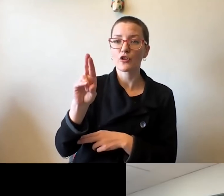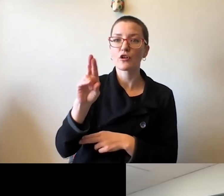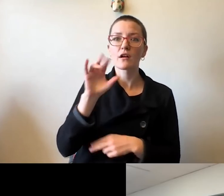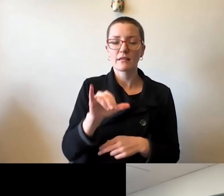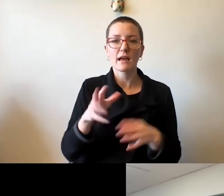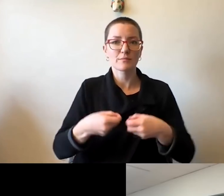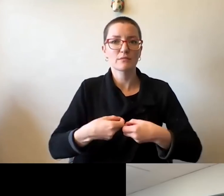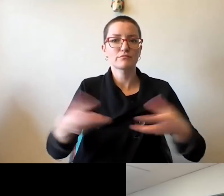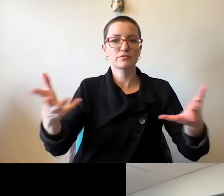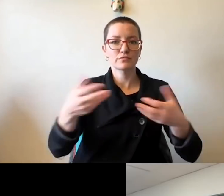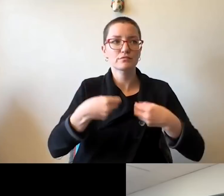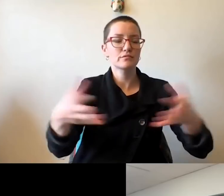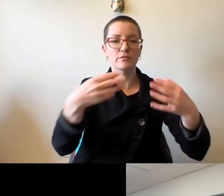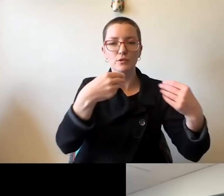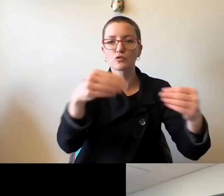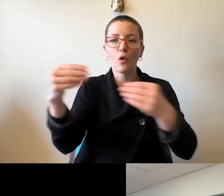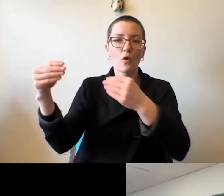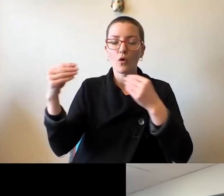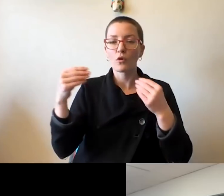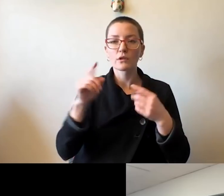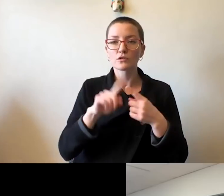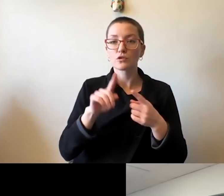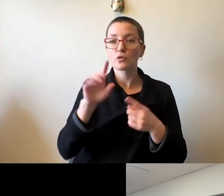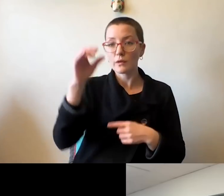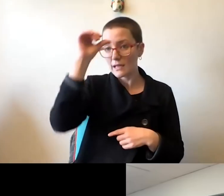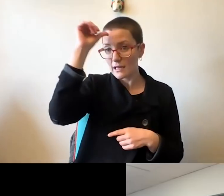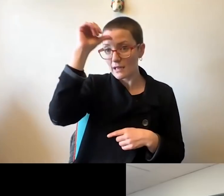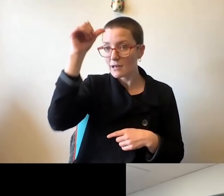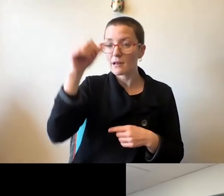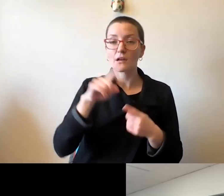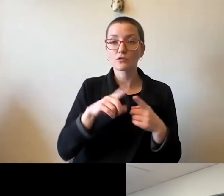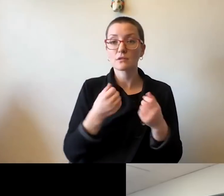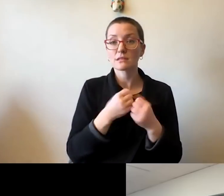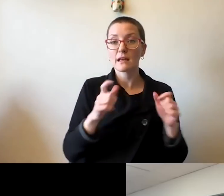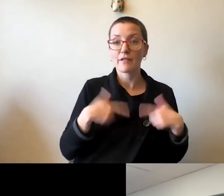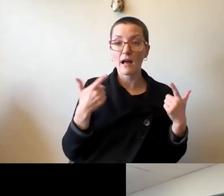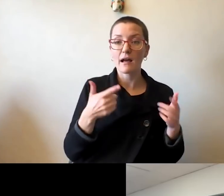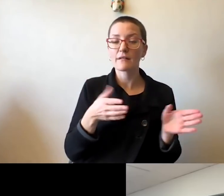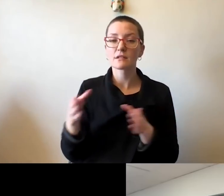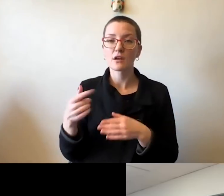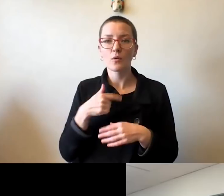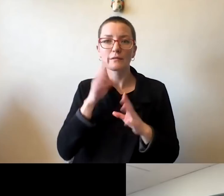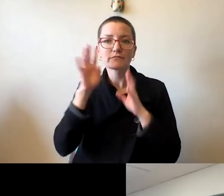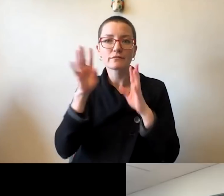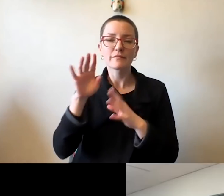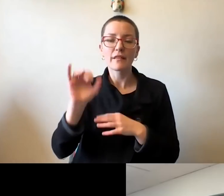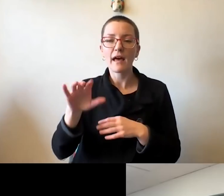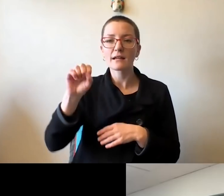if not hundreds of thousands in India, to save lives, about the innovative saliva test that allowed us all